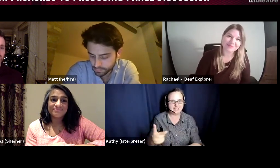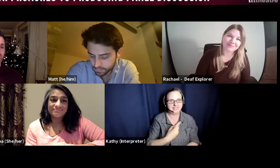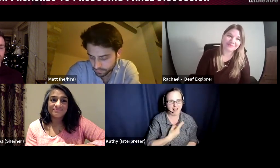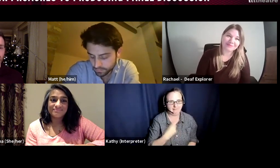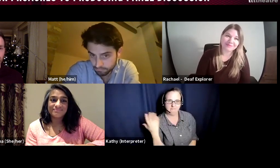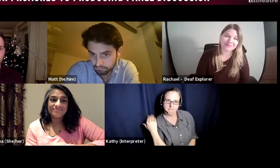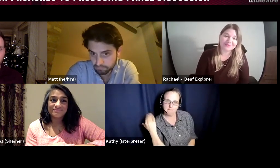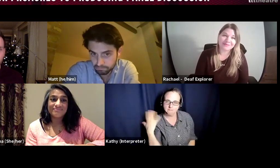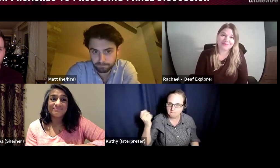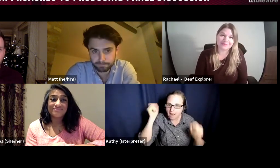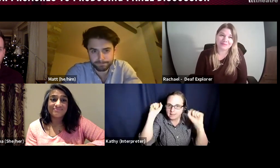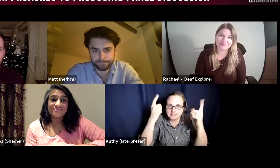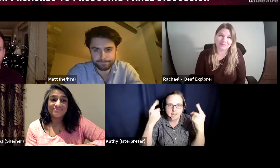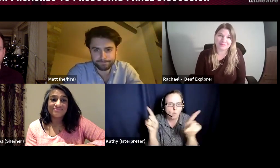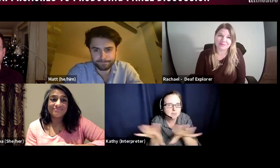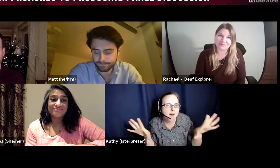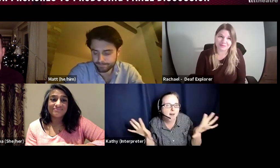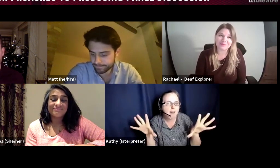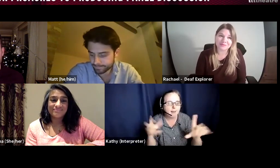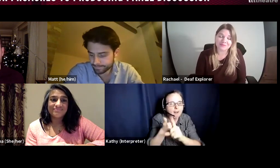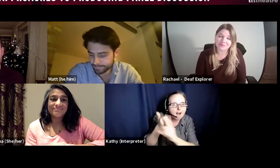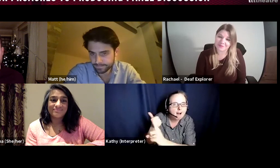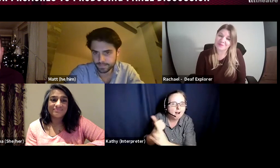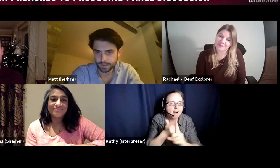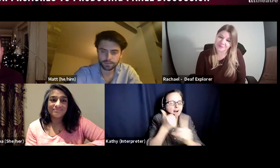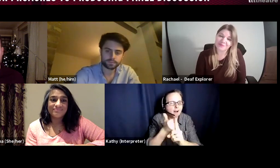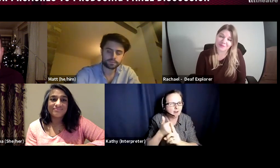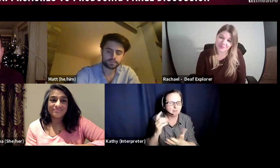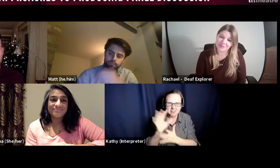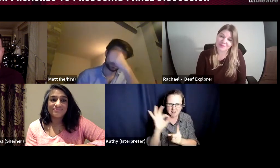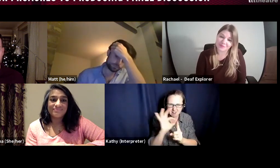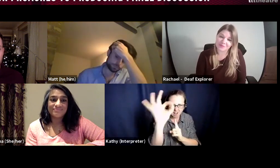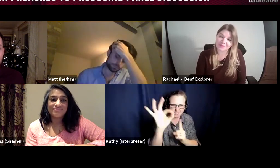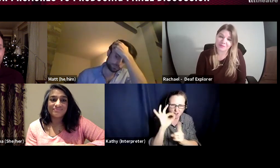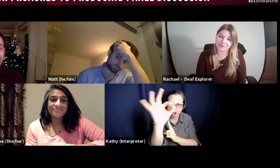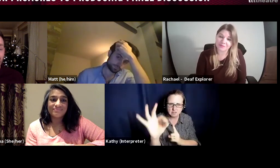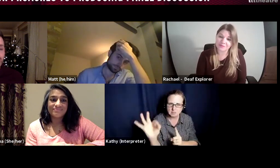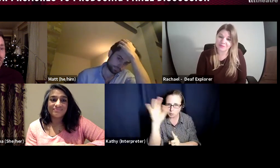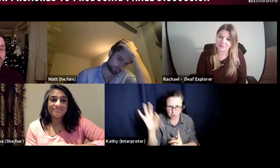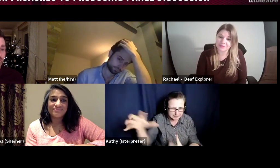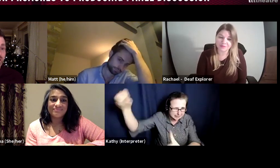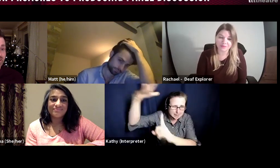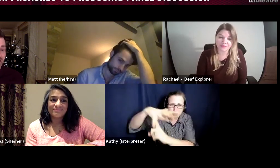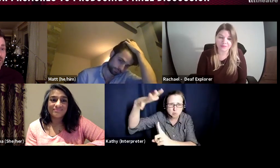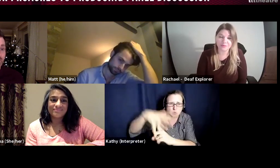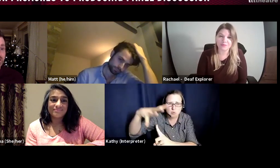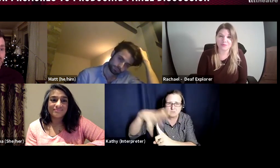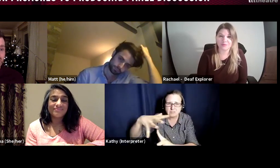not so long ago, and so asking a question is the only - for me is the only way to produce.